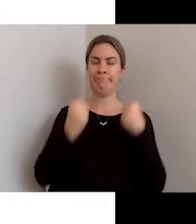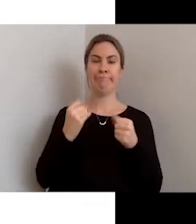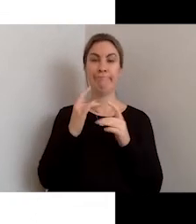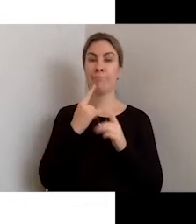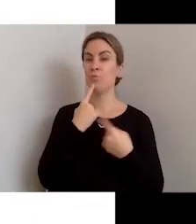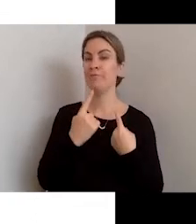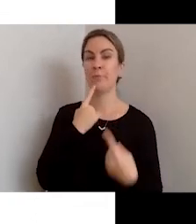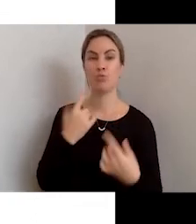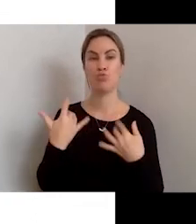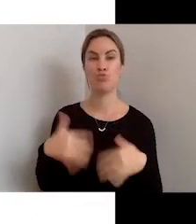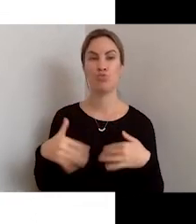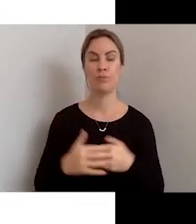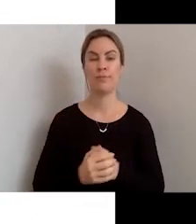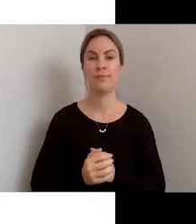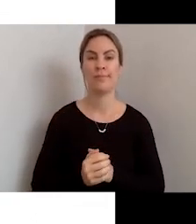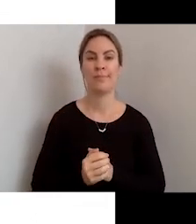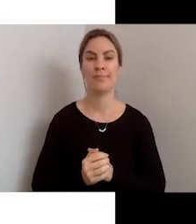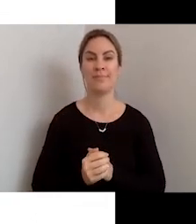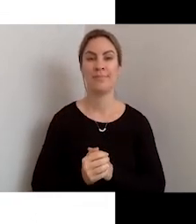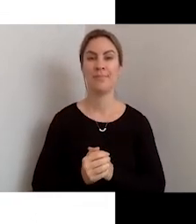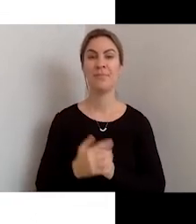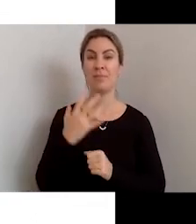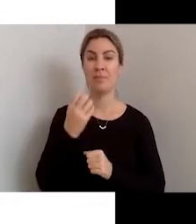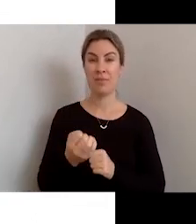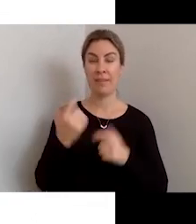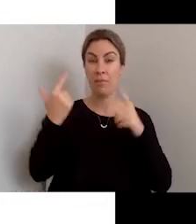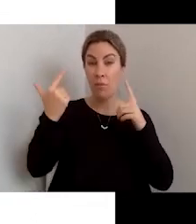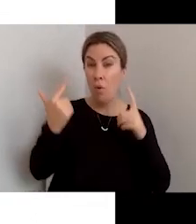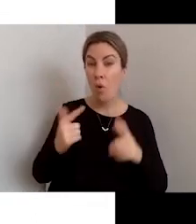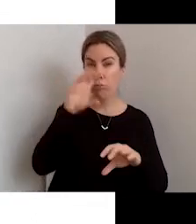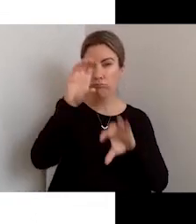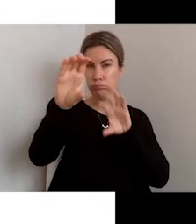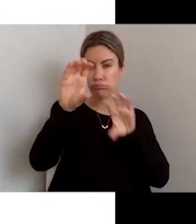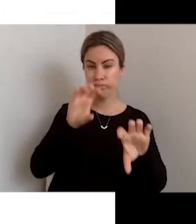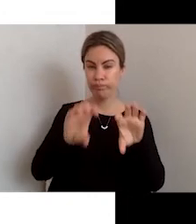The use of excessive graphic interfaces can